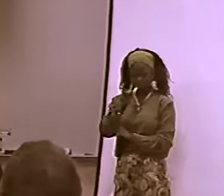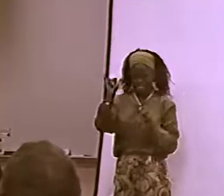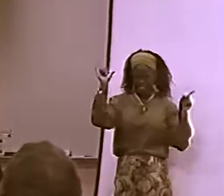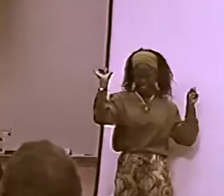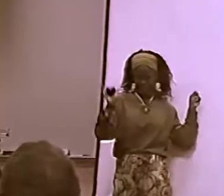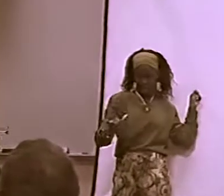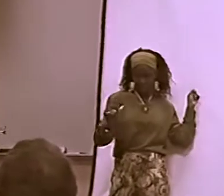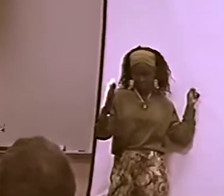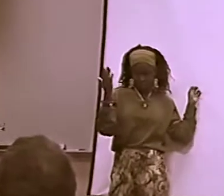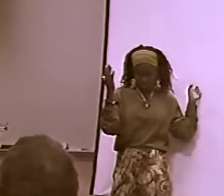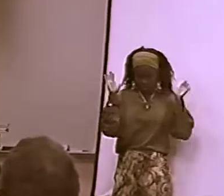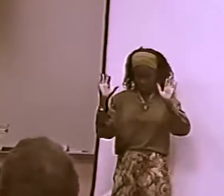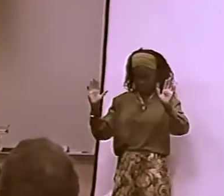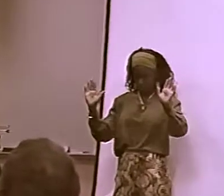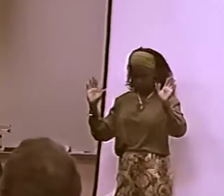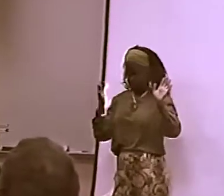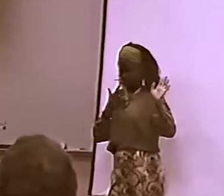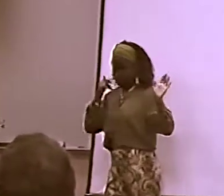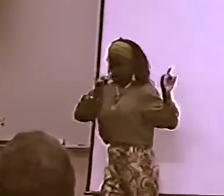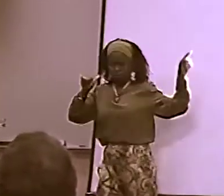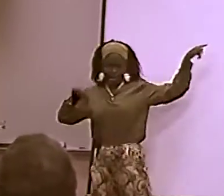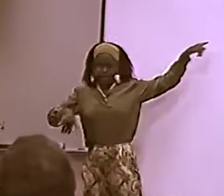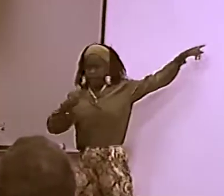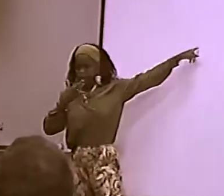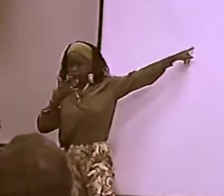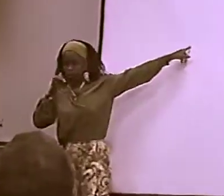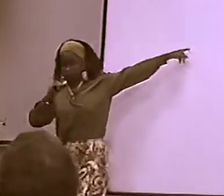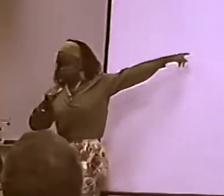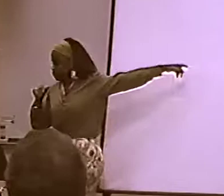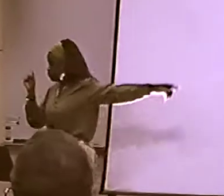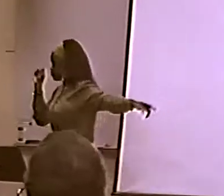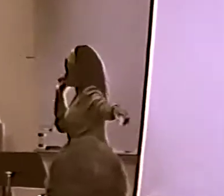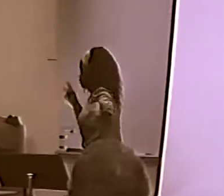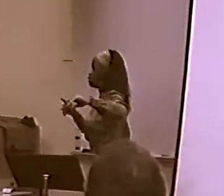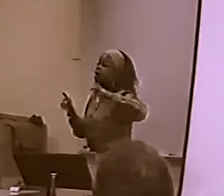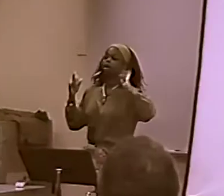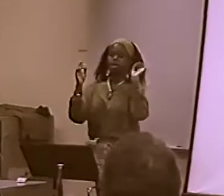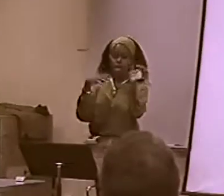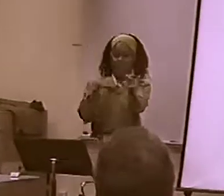THIS IS A .